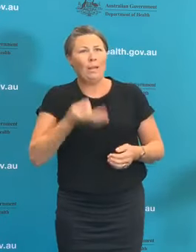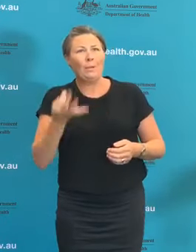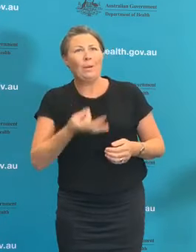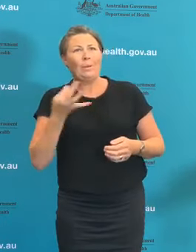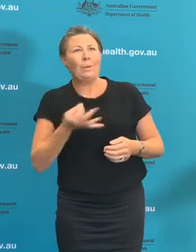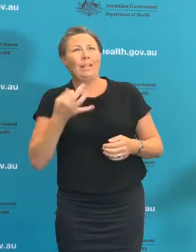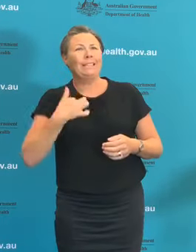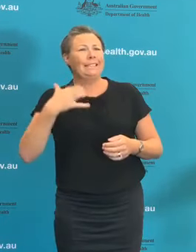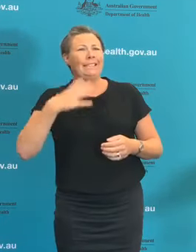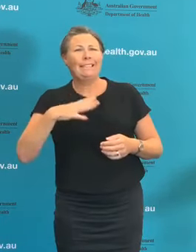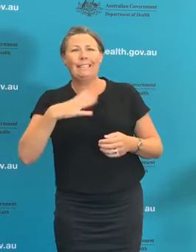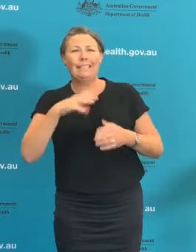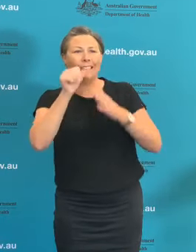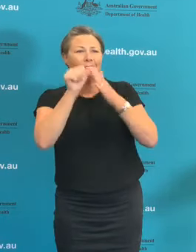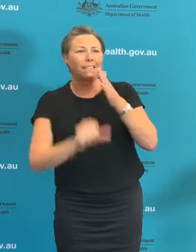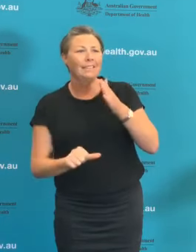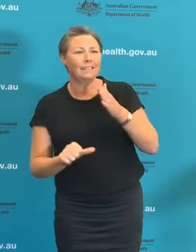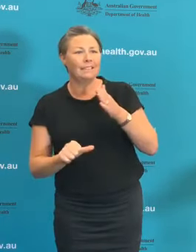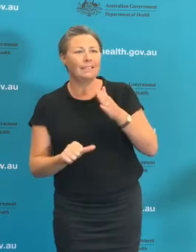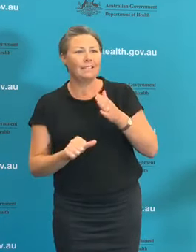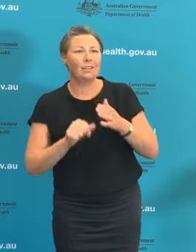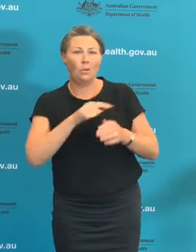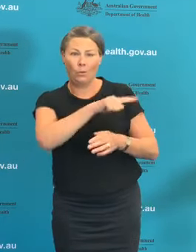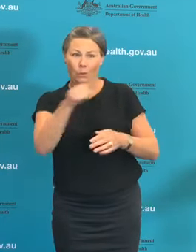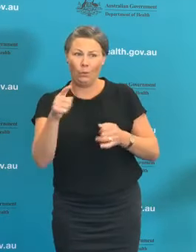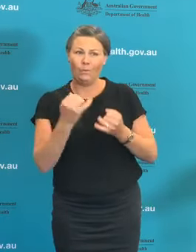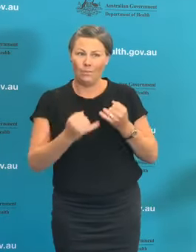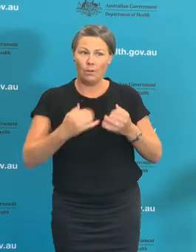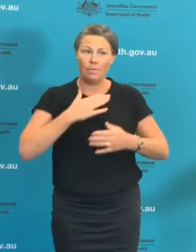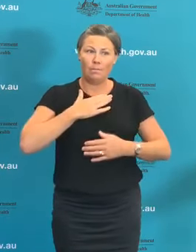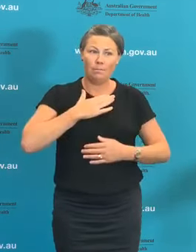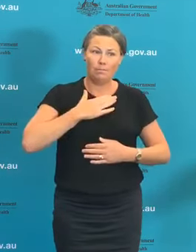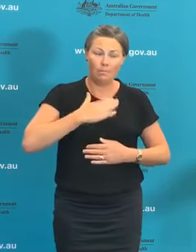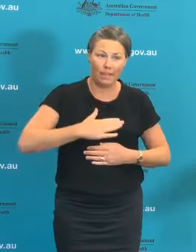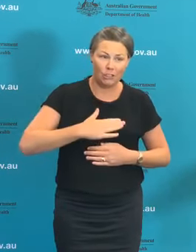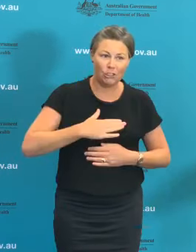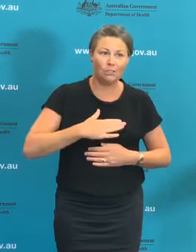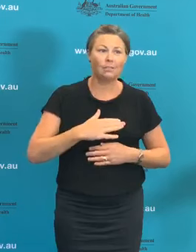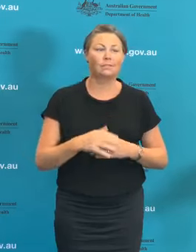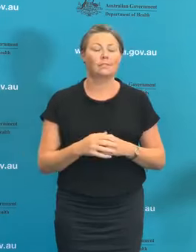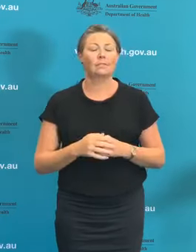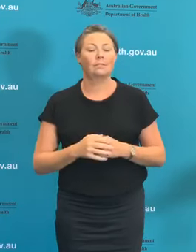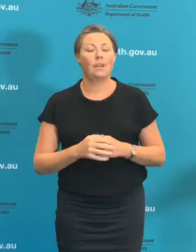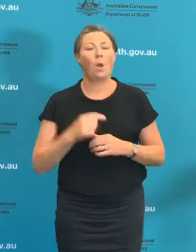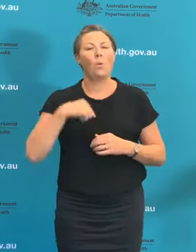for their patience. We will be moving together slowly and cautiously over the